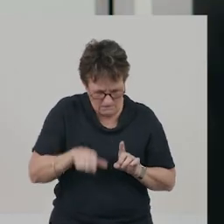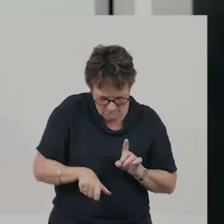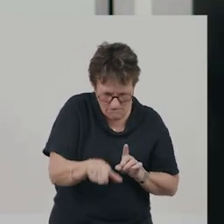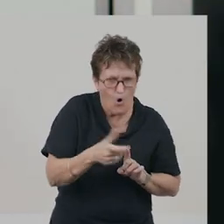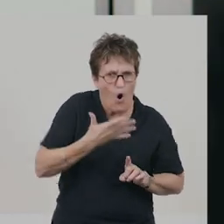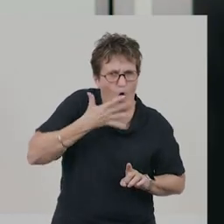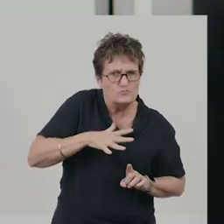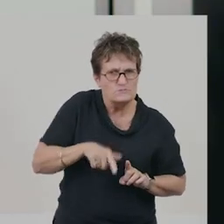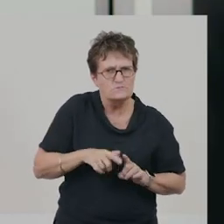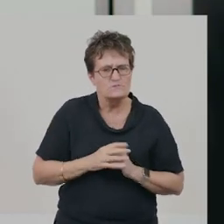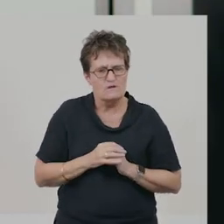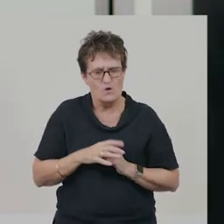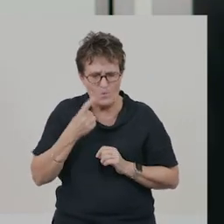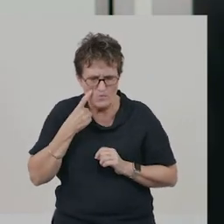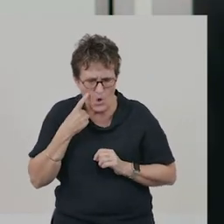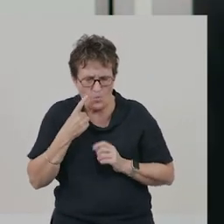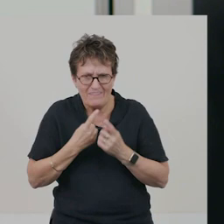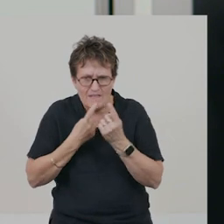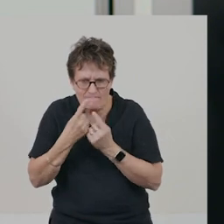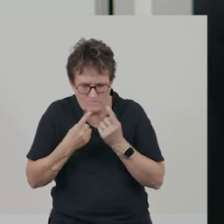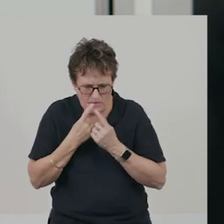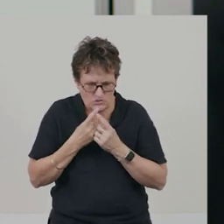After looking closely at the data, I could also conclude,